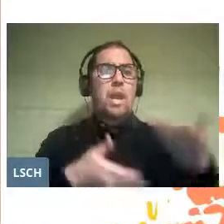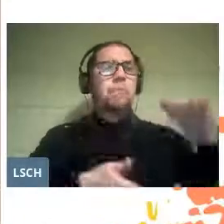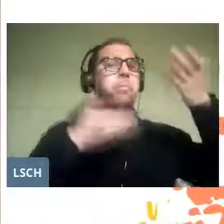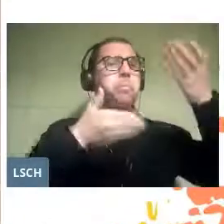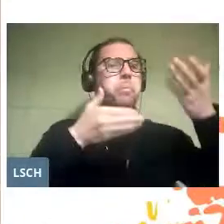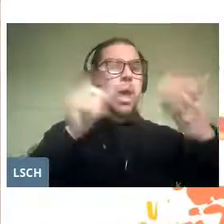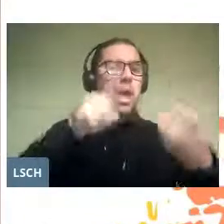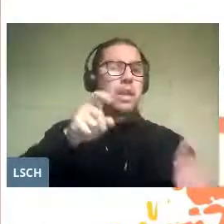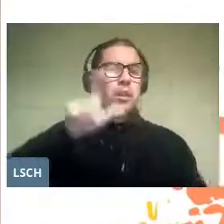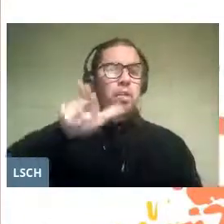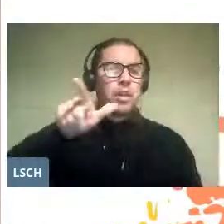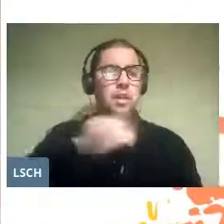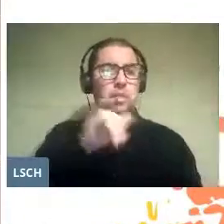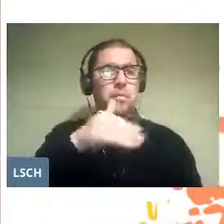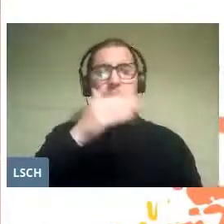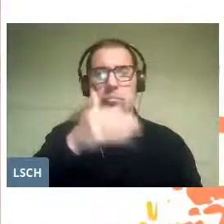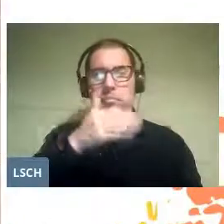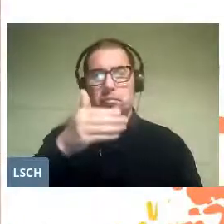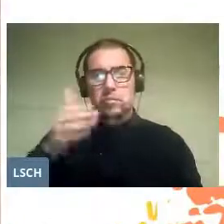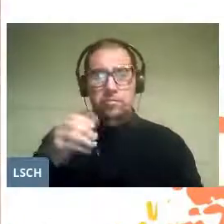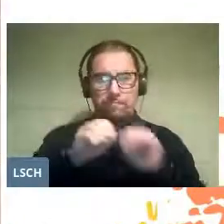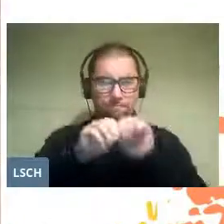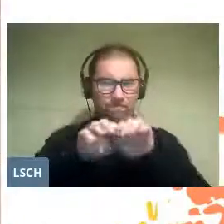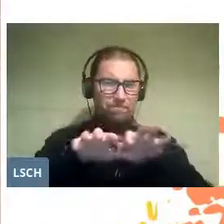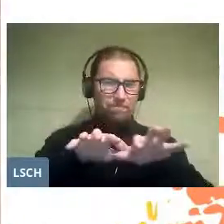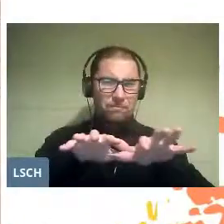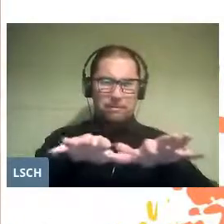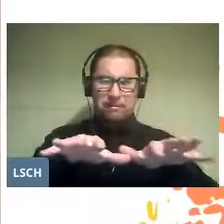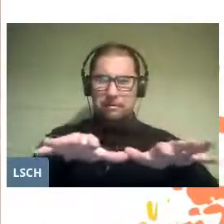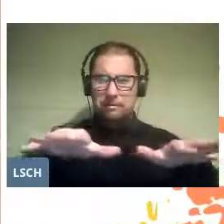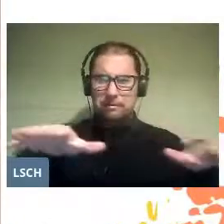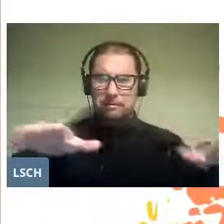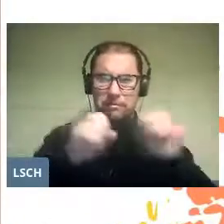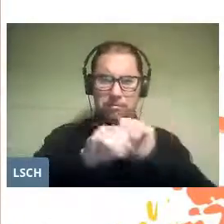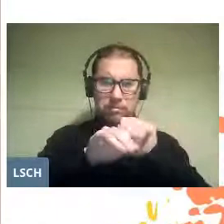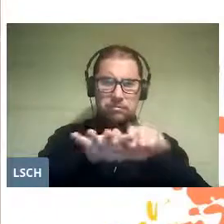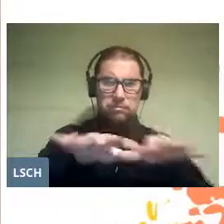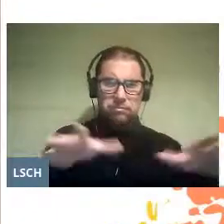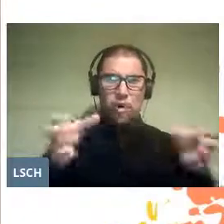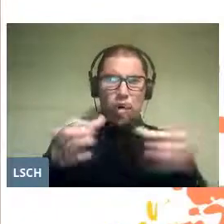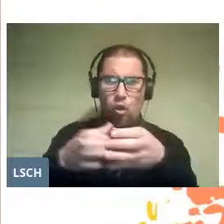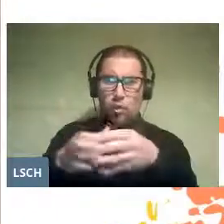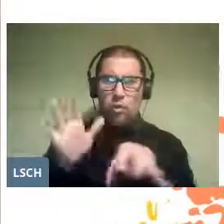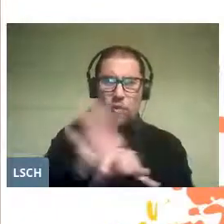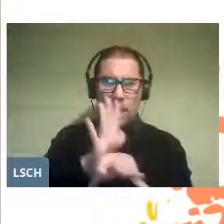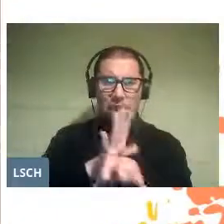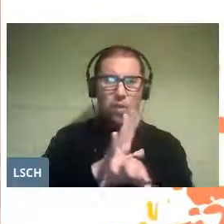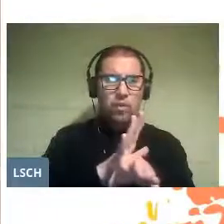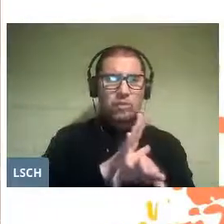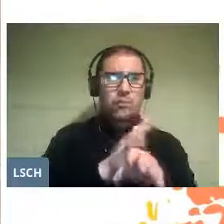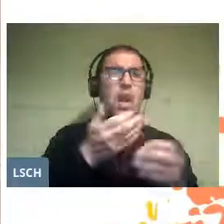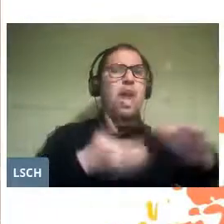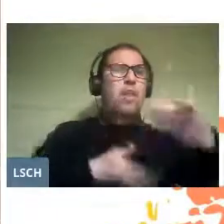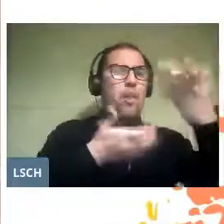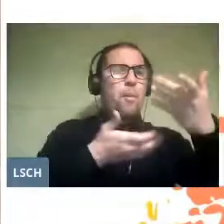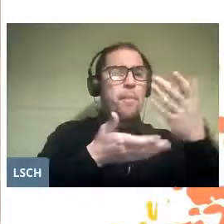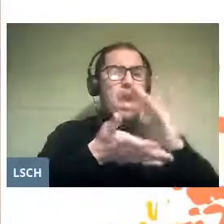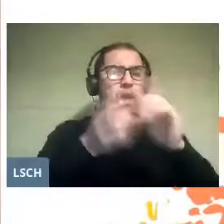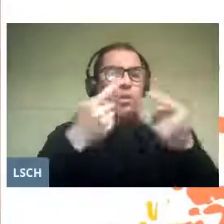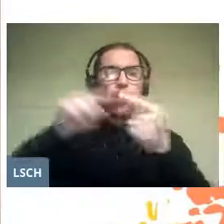there was an expansion of companies and opera teathers in all European countries.